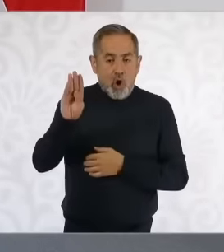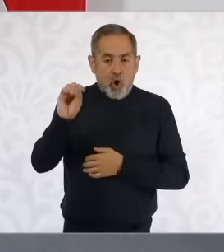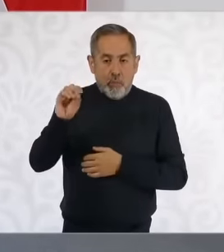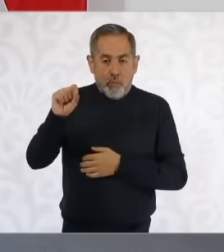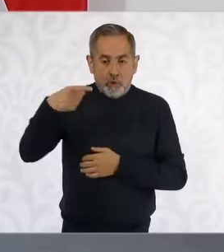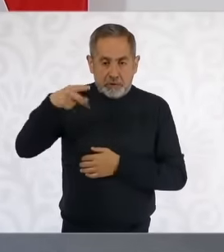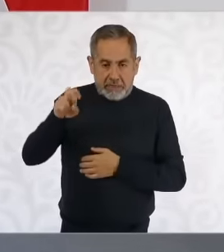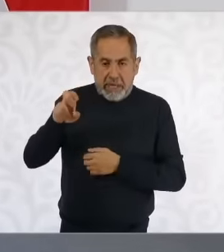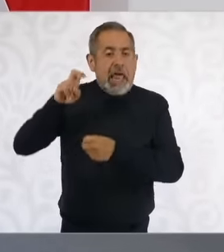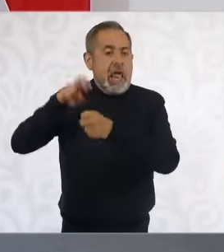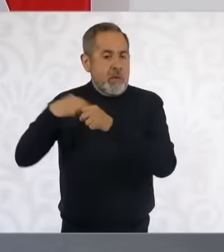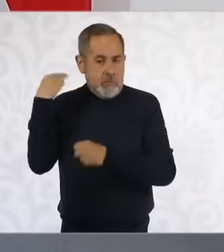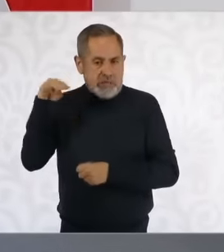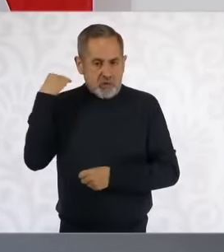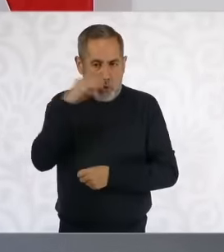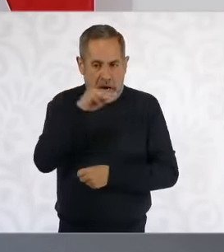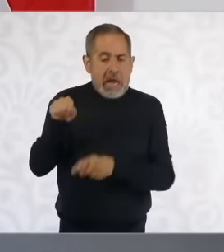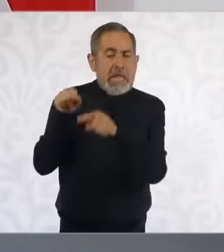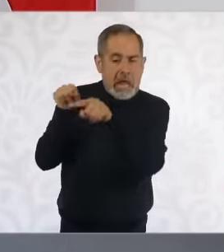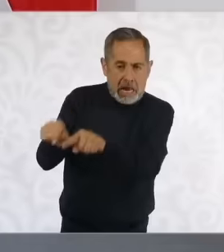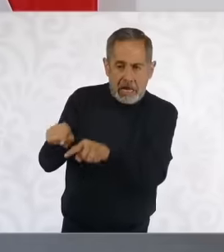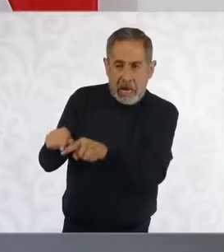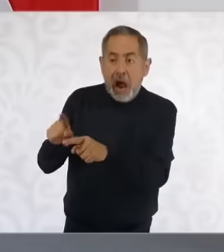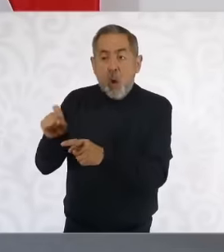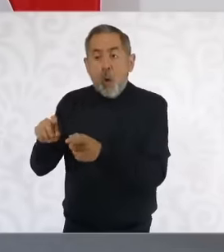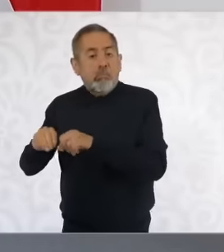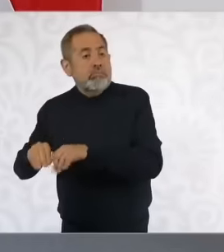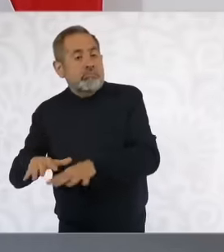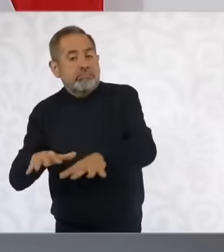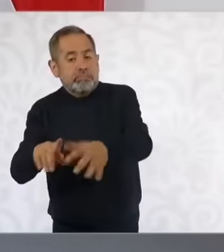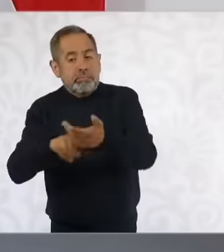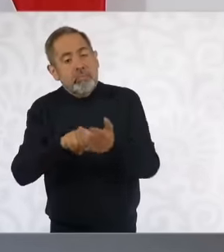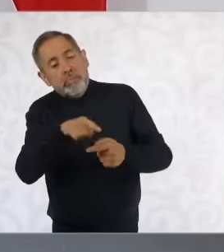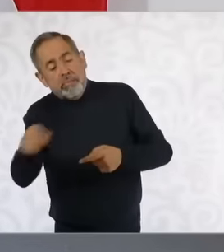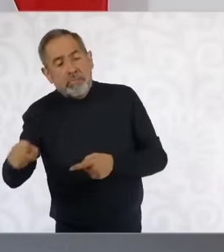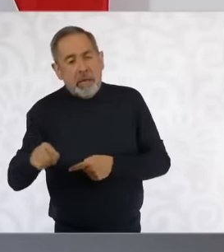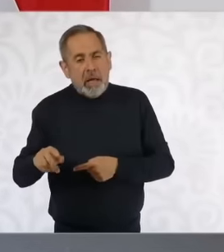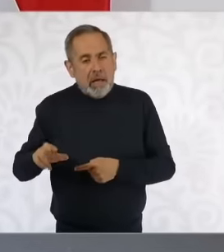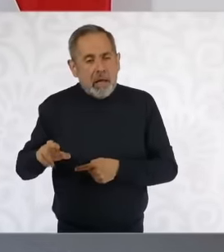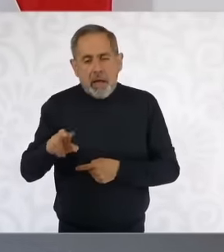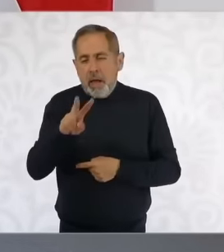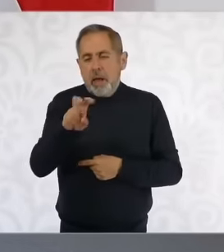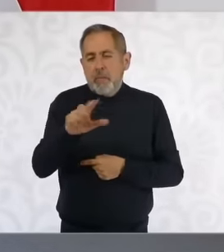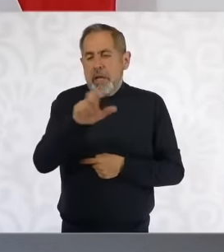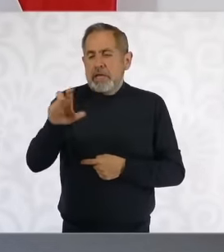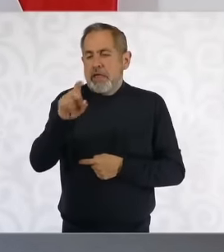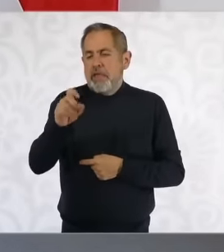Michoacán that then takes water to Valle de Bravo and from there to the entire metropolitan area